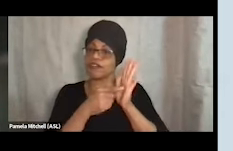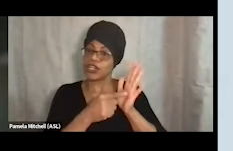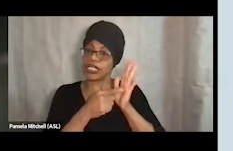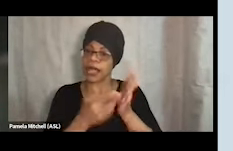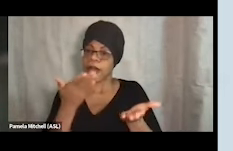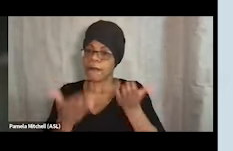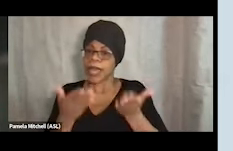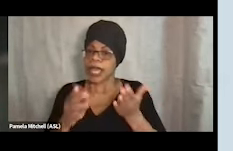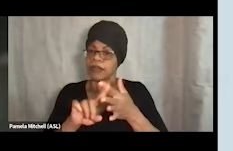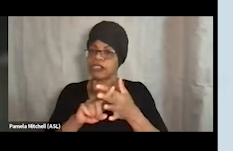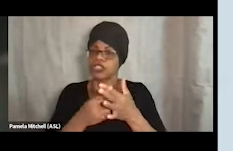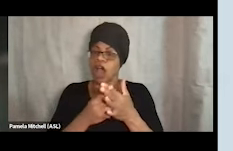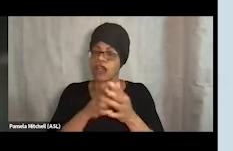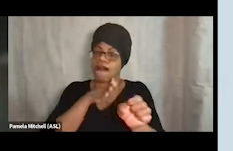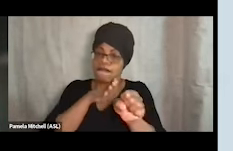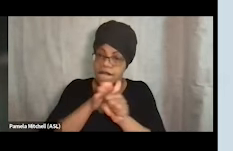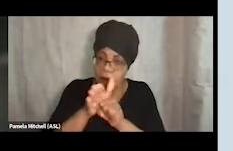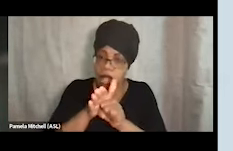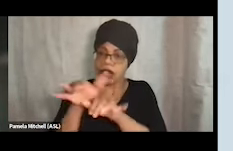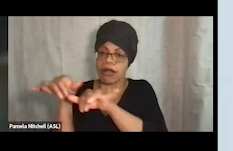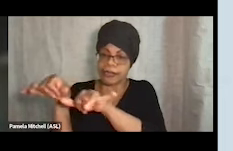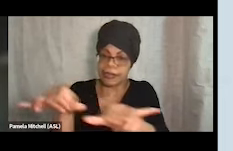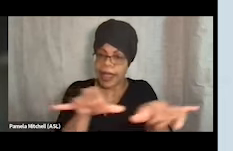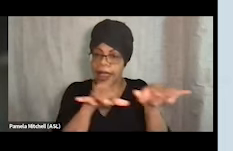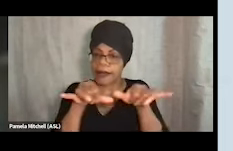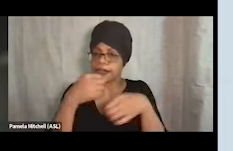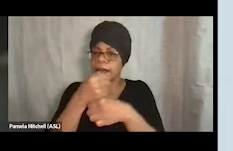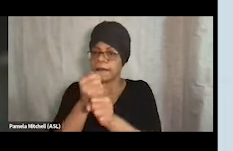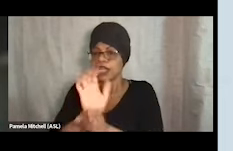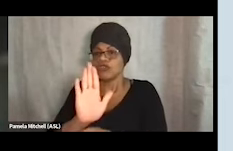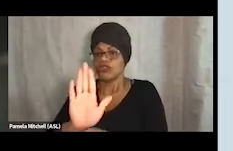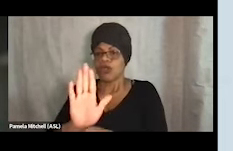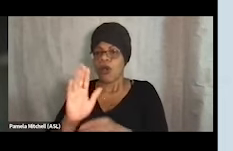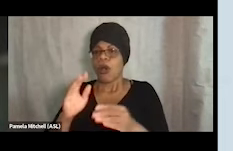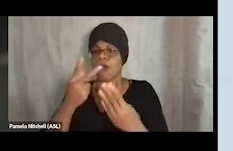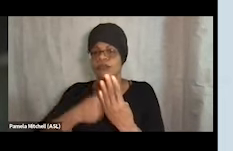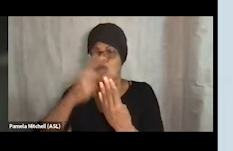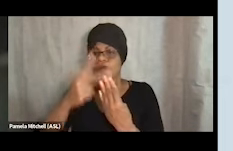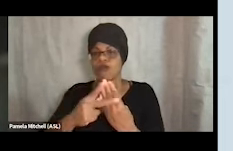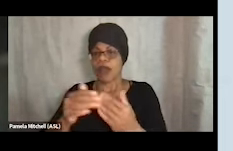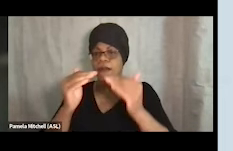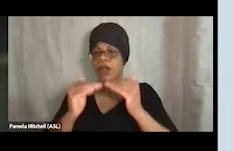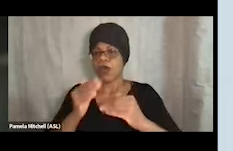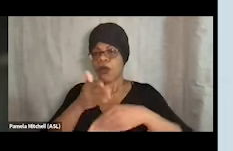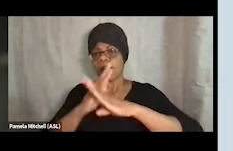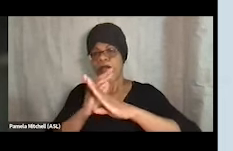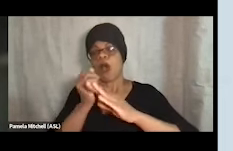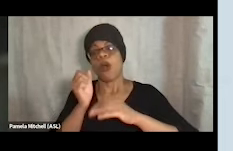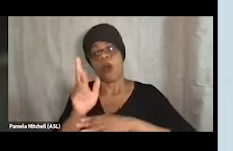kind of set of standards that makes your program low barrier or you may begin by implementing a few things to kind of take down some barriers